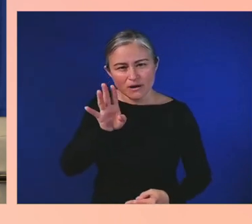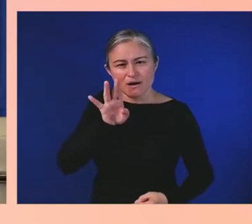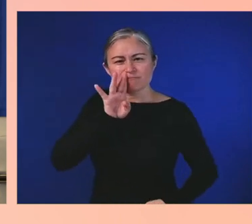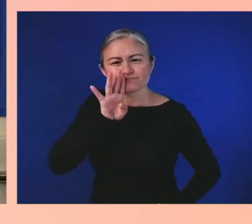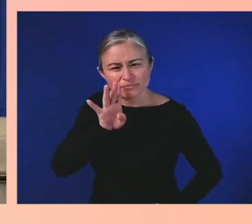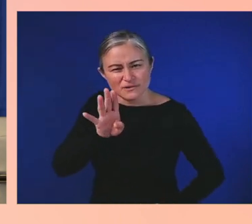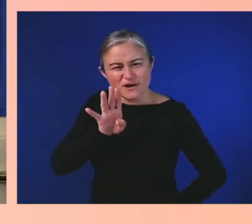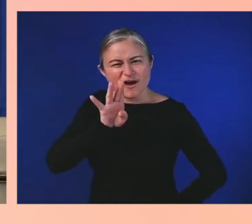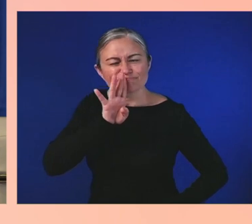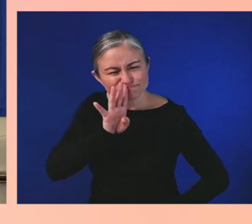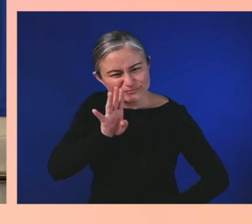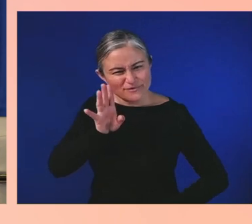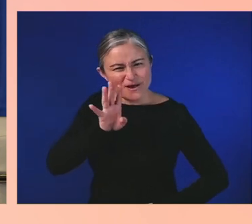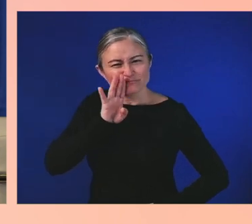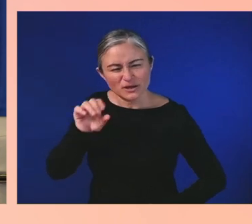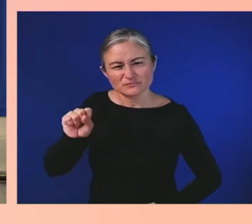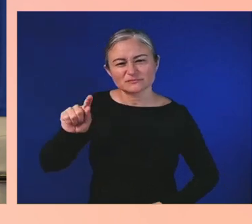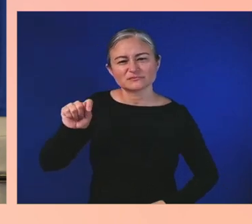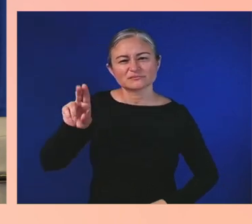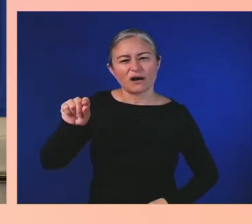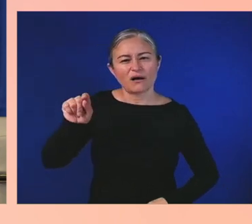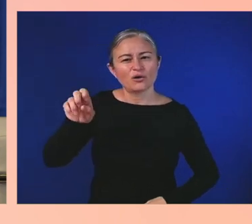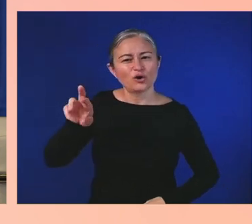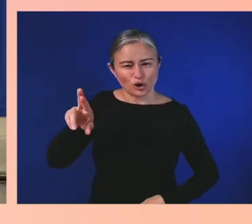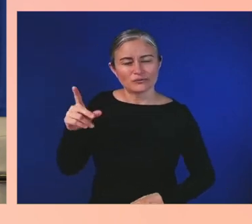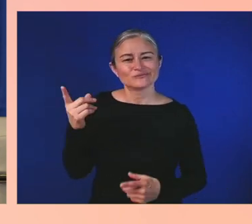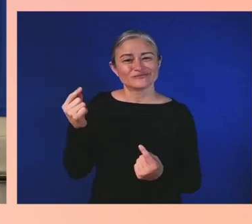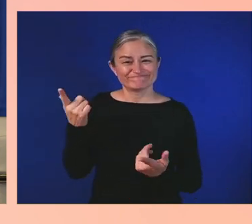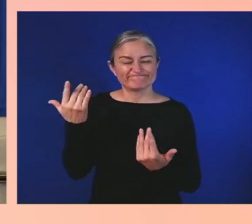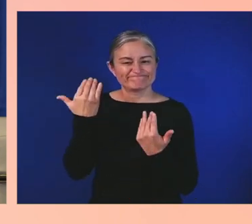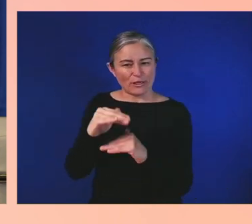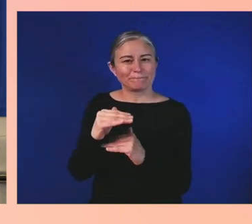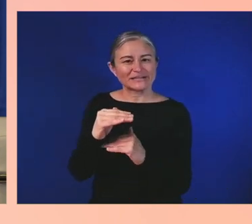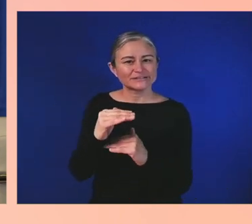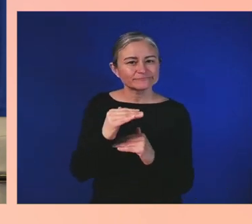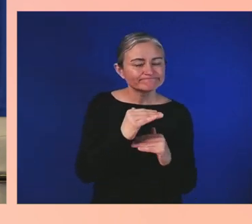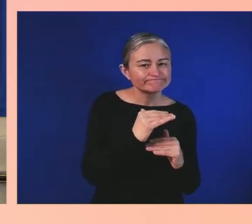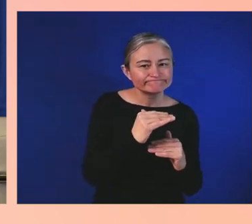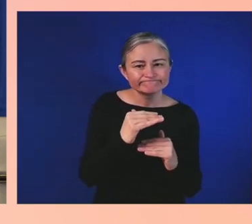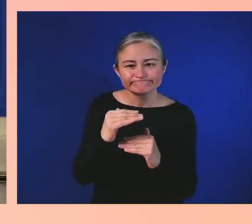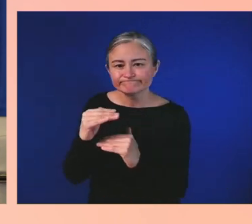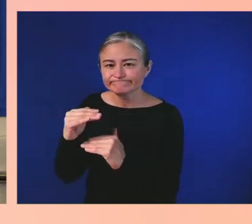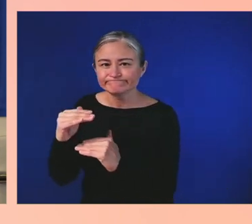nature of the expectations of him, but he certainly was able to